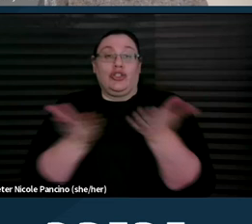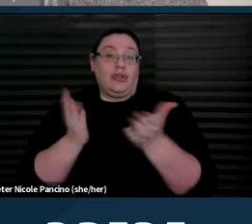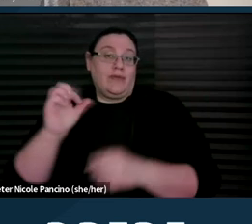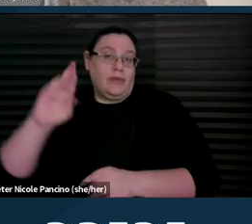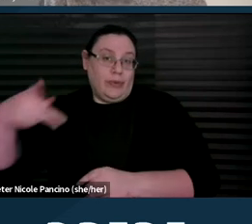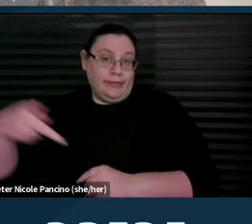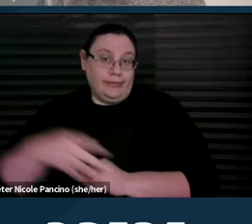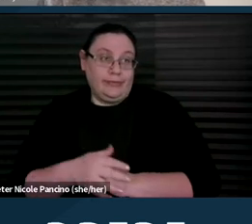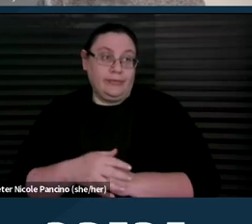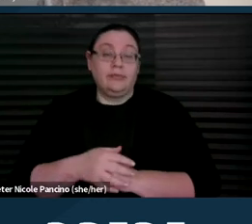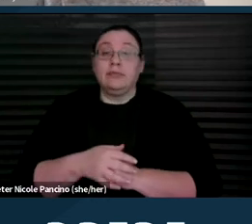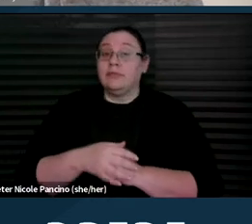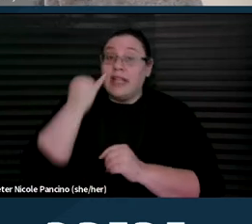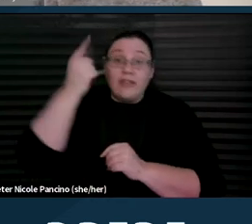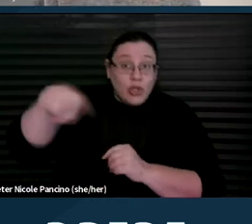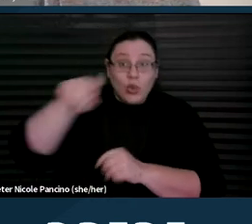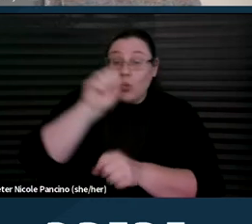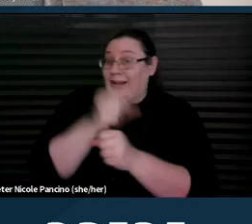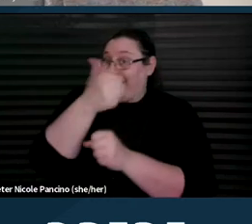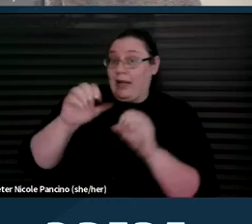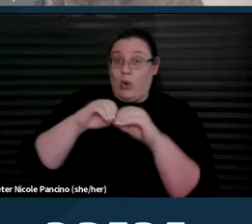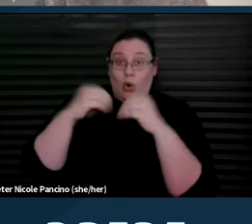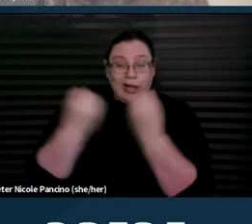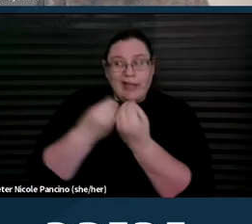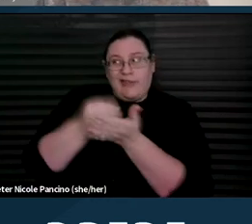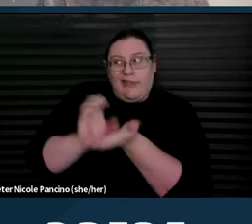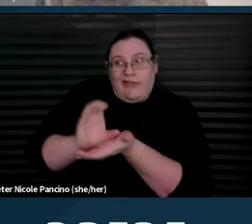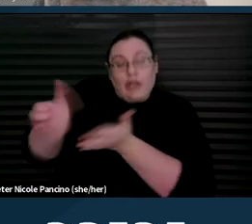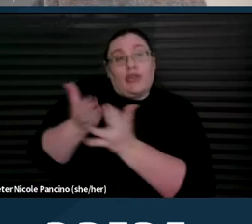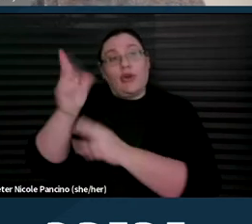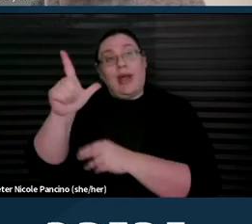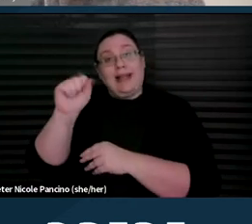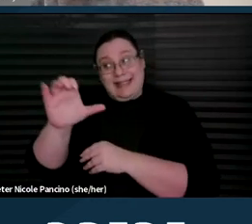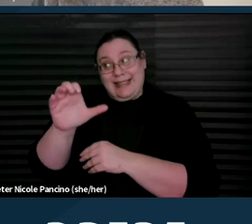So if any of you work at an organization funded by LSC, this is applicable to you.